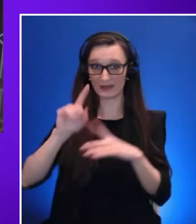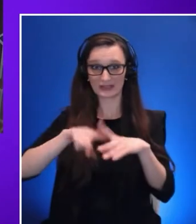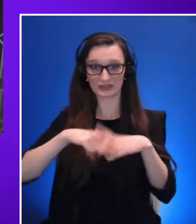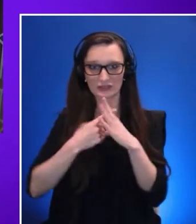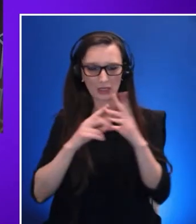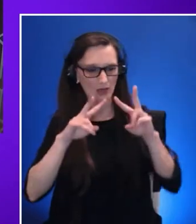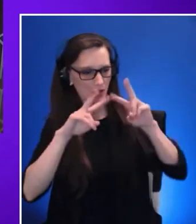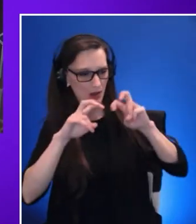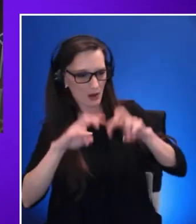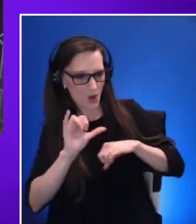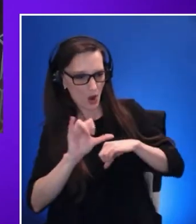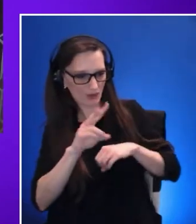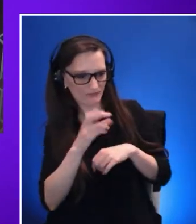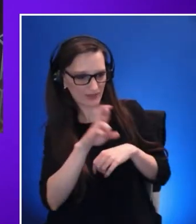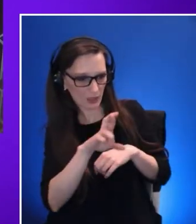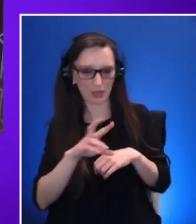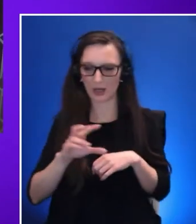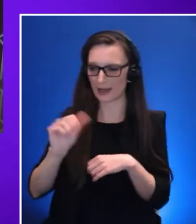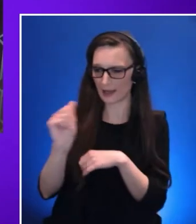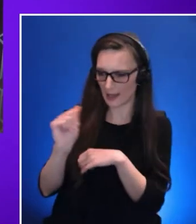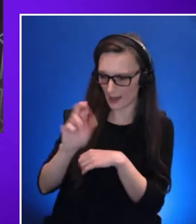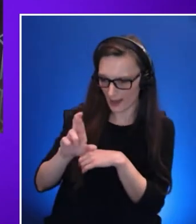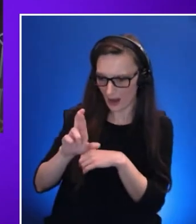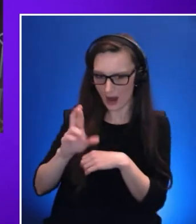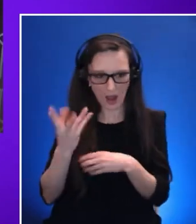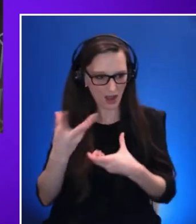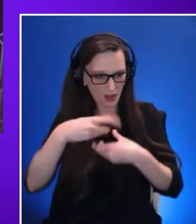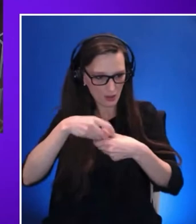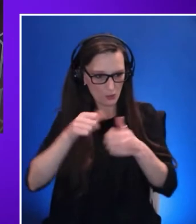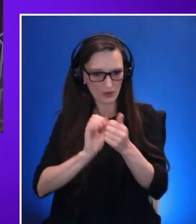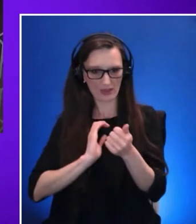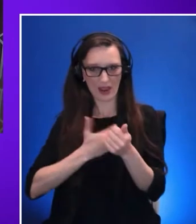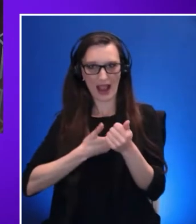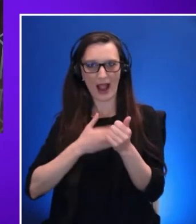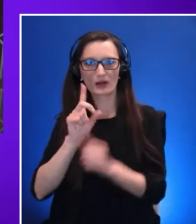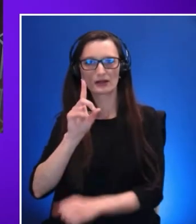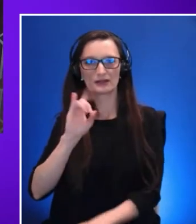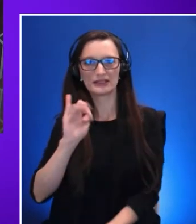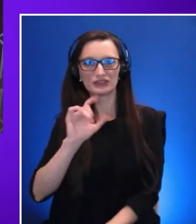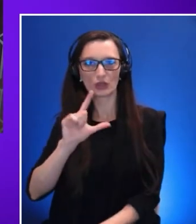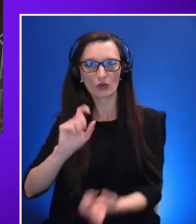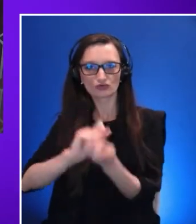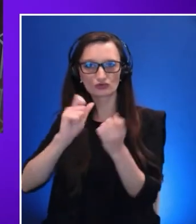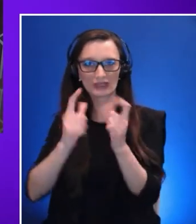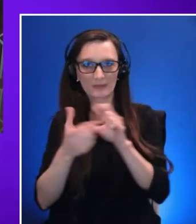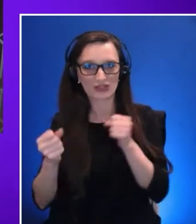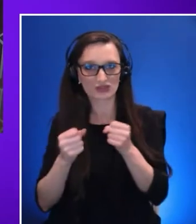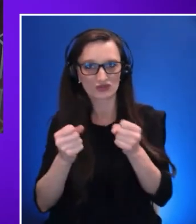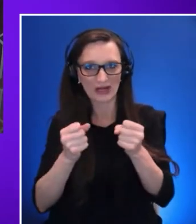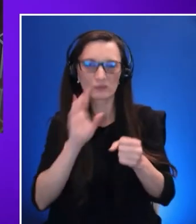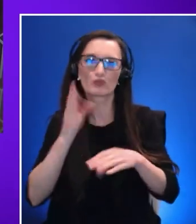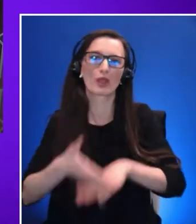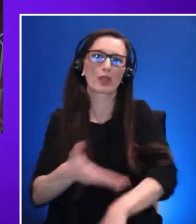solutions is part of their digital transformation strategy. 36 percent of executives identify